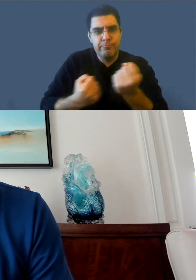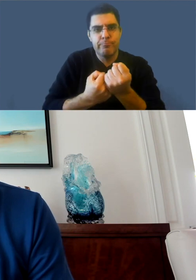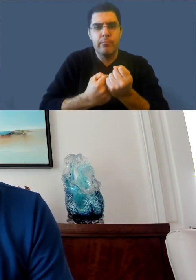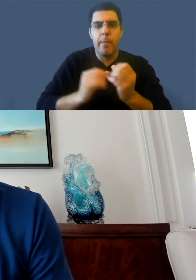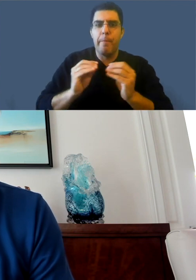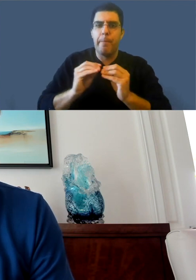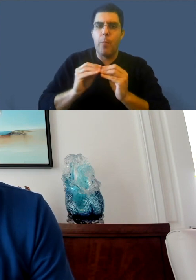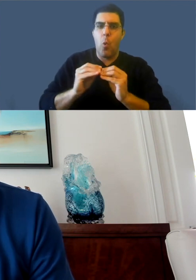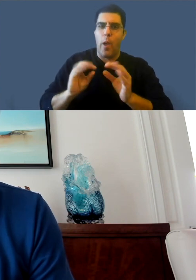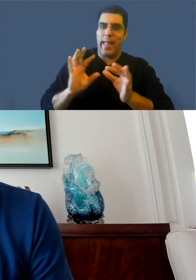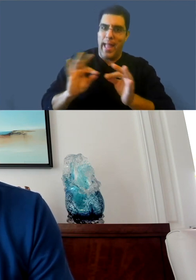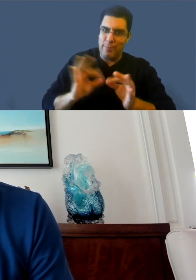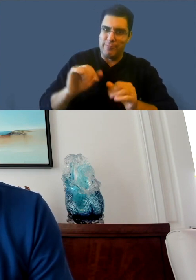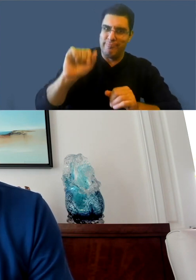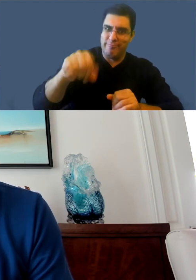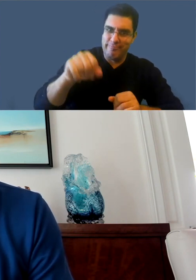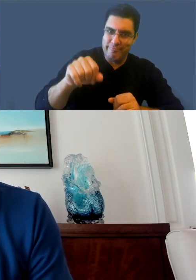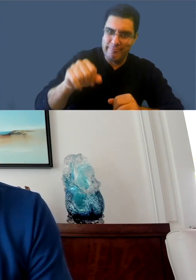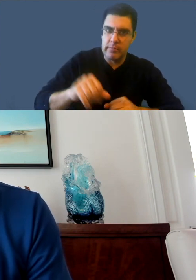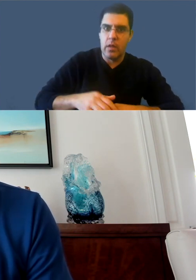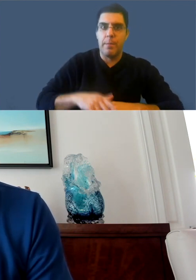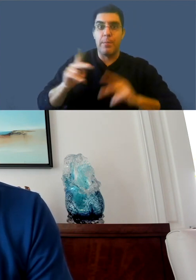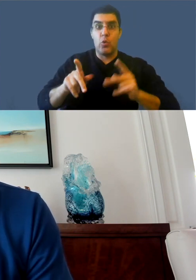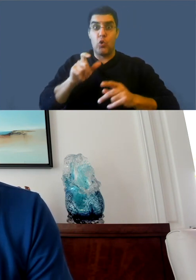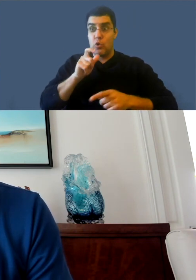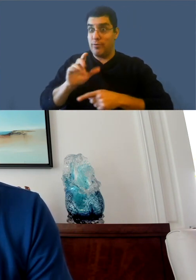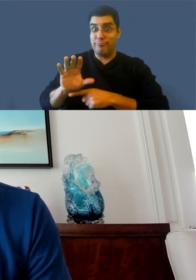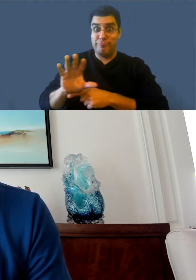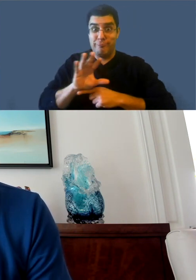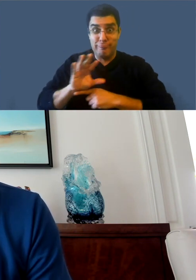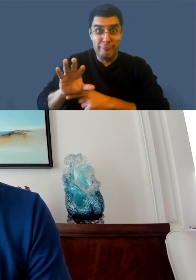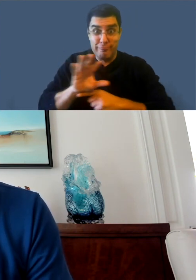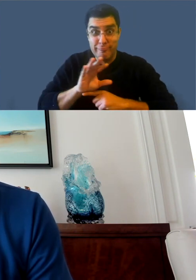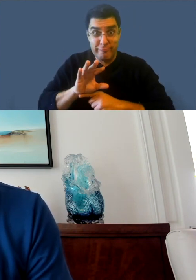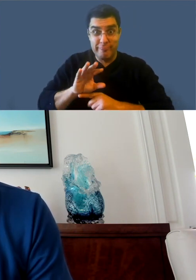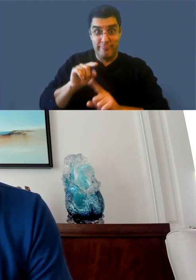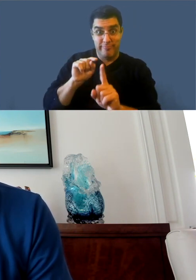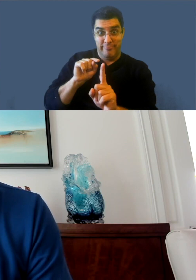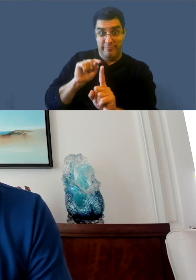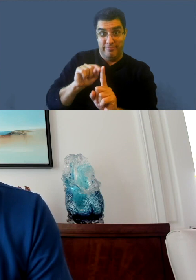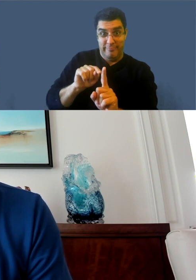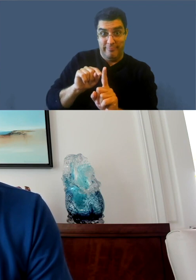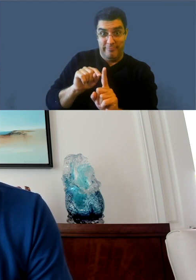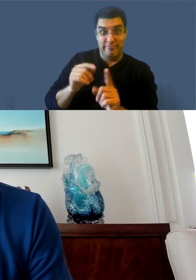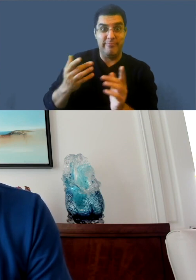without the creator being involved. And I think that that's been underlying a lot of the desire to have community captions,